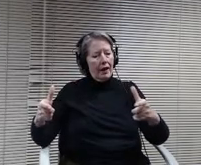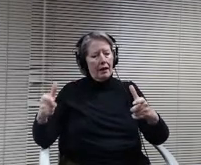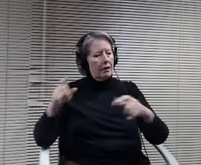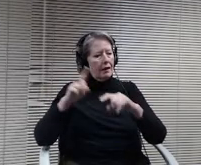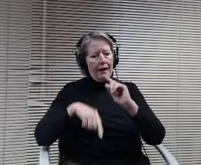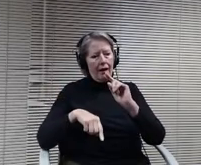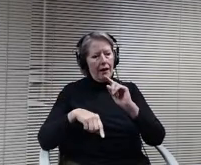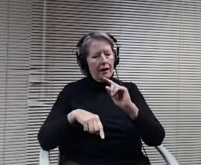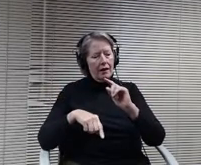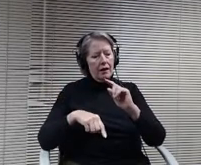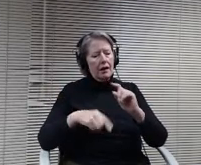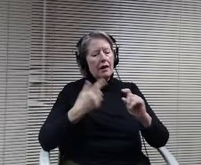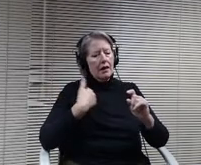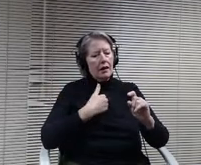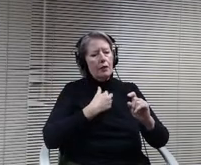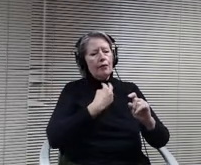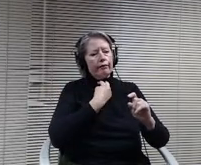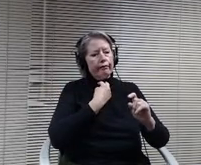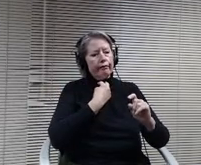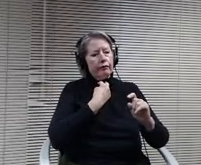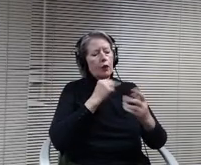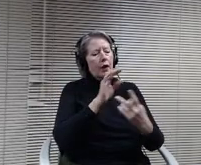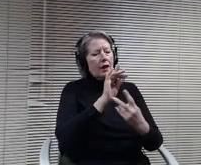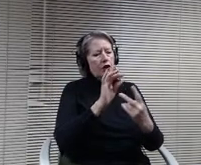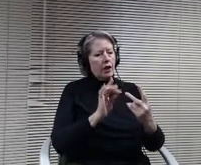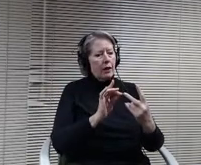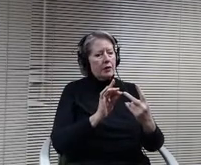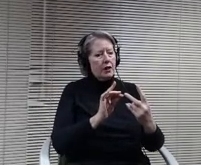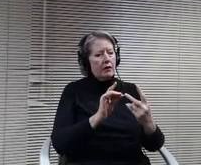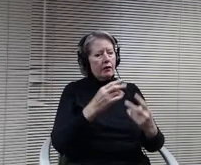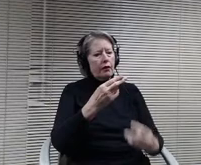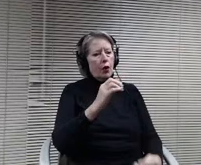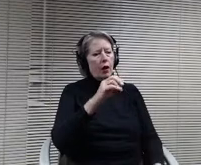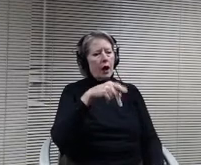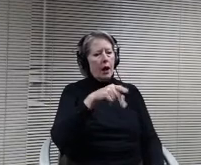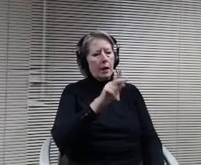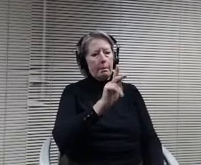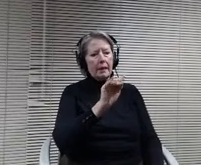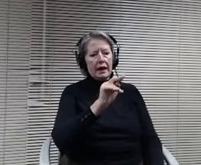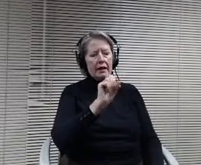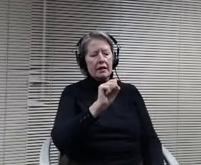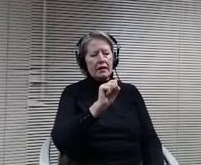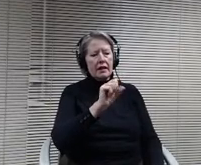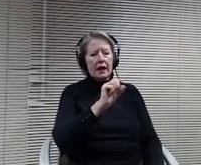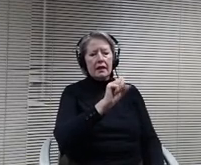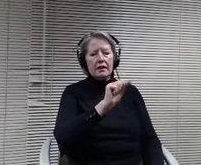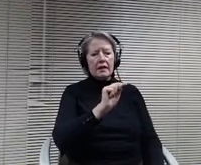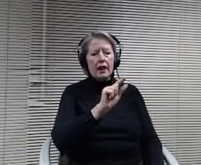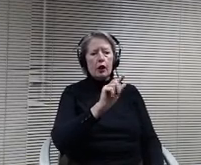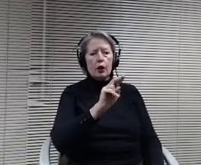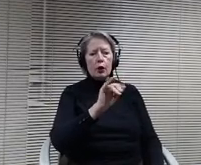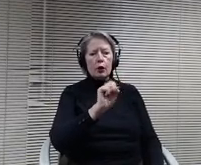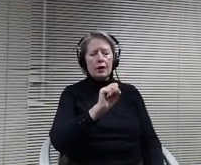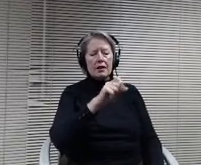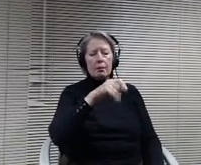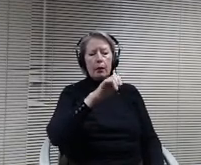Saint Louis Park students make there too. Yeah, I don't have concerns with that. I think you know aspects